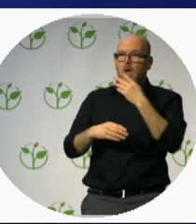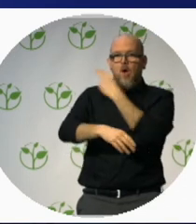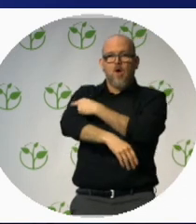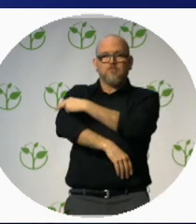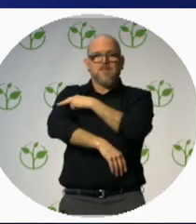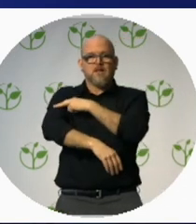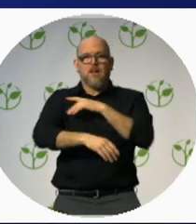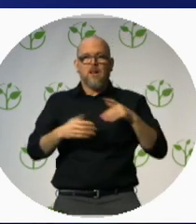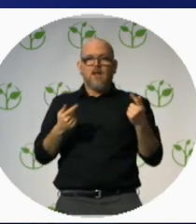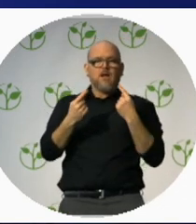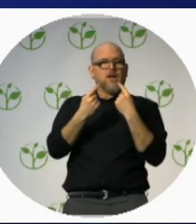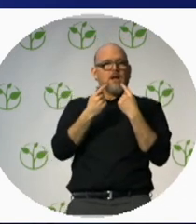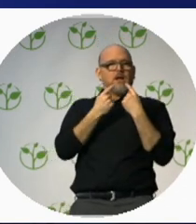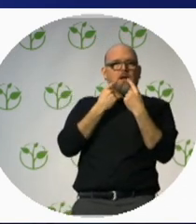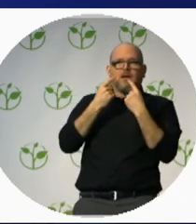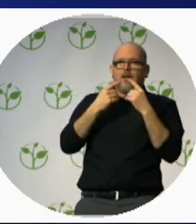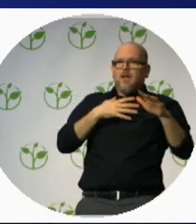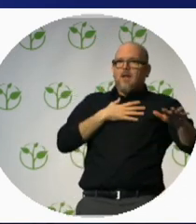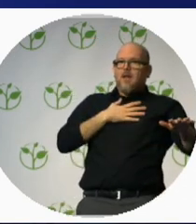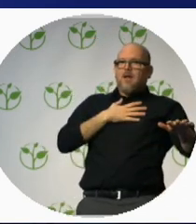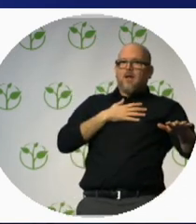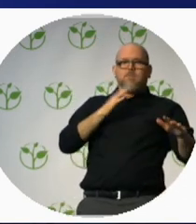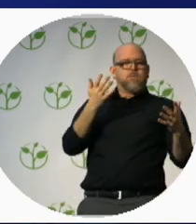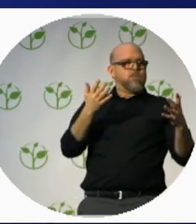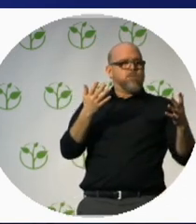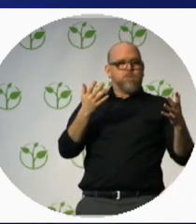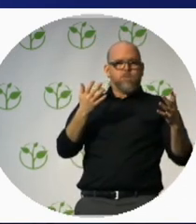again, I didn’t think that all this would be done for me.